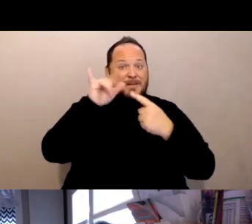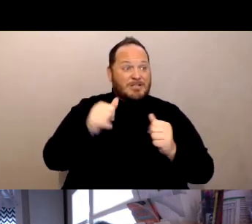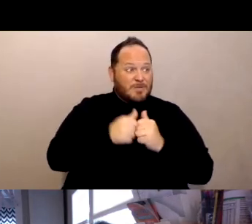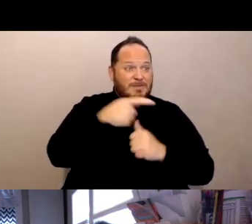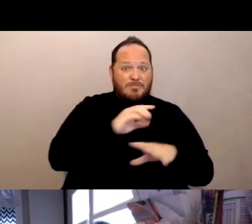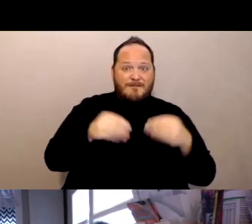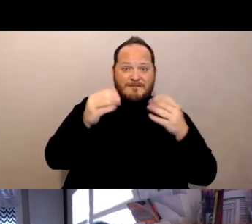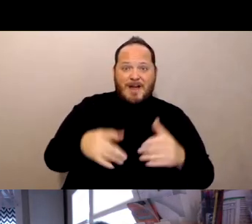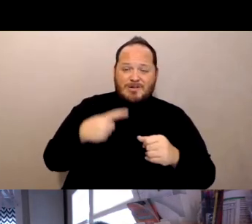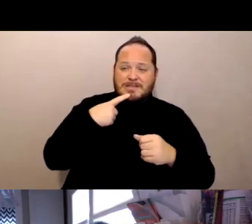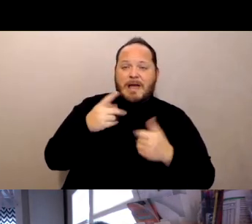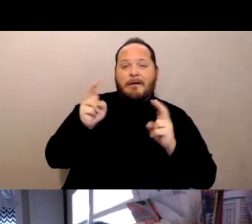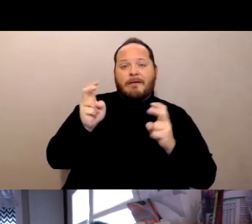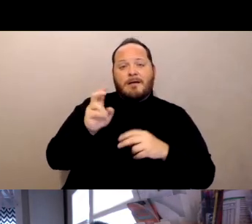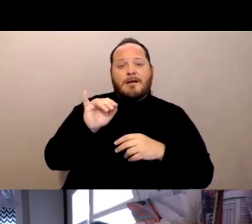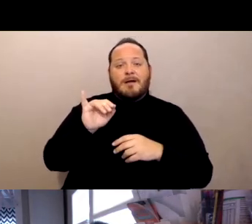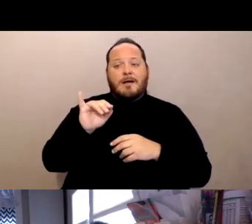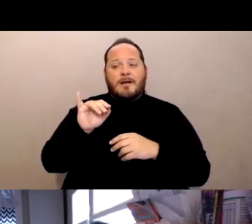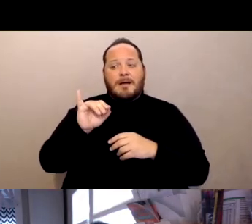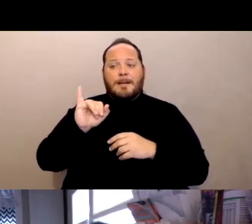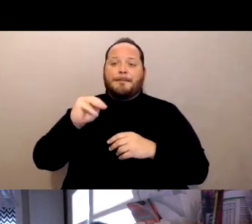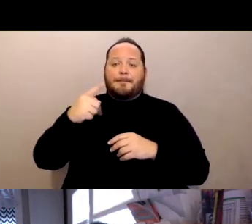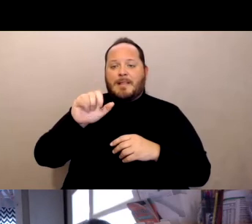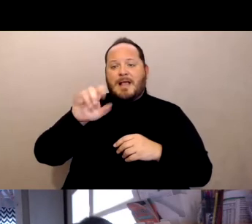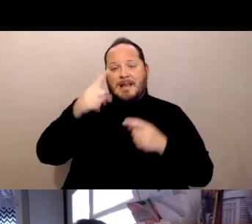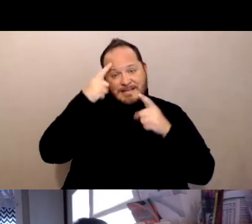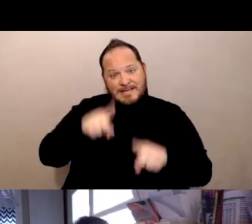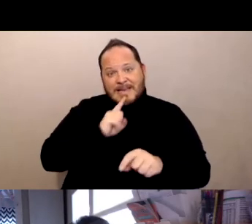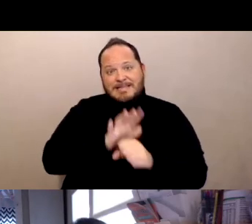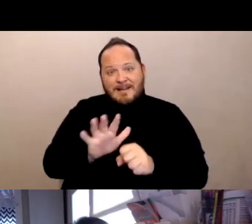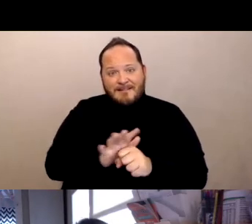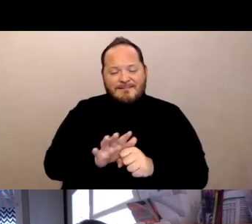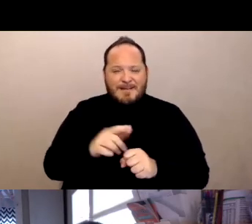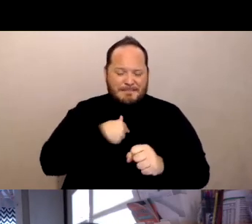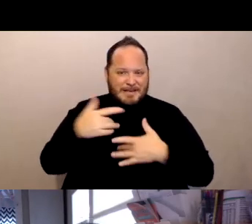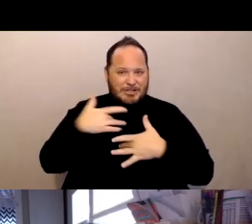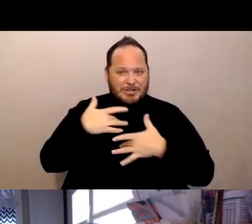that unrepresented residents were given vaccine without actually going through the constitutionally